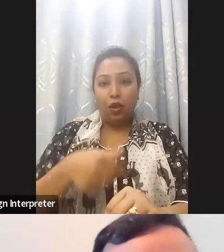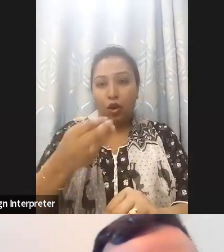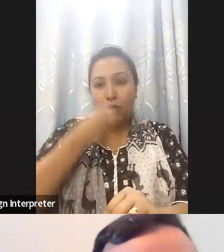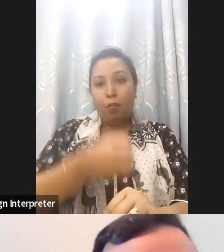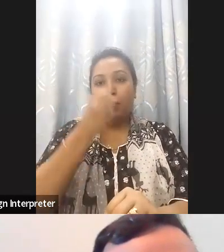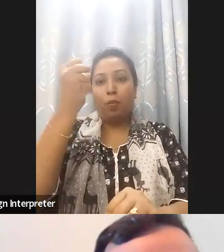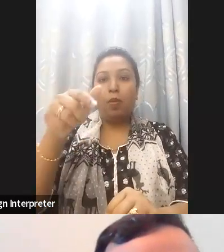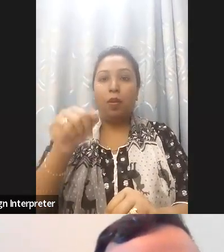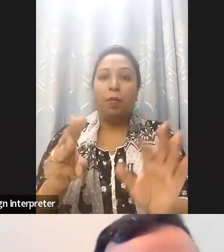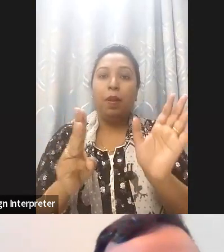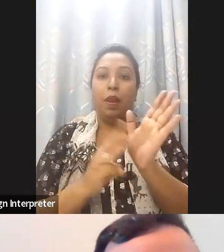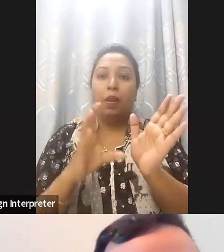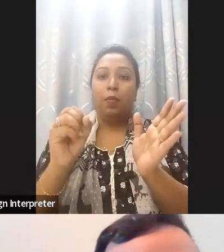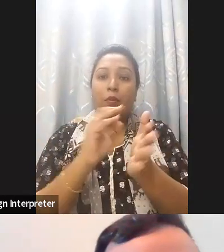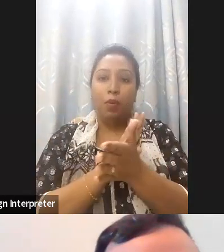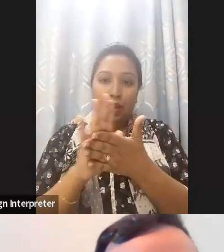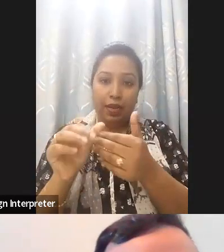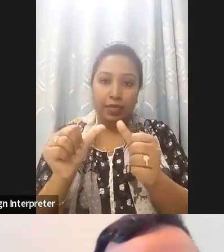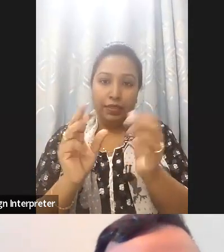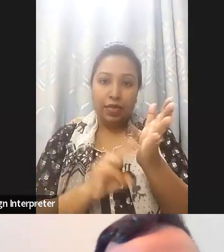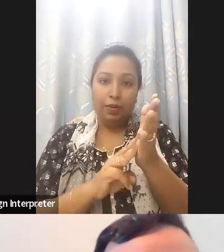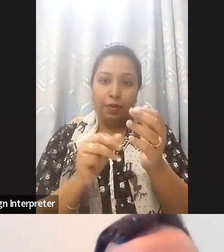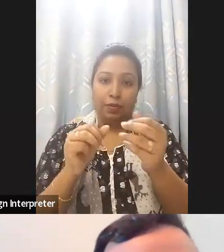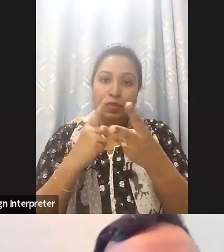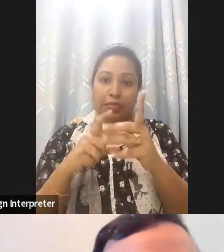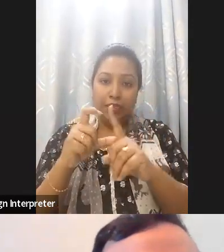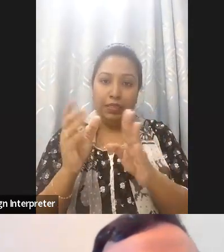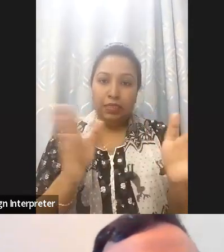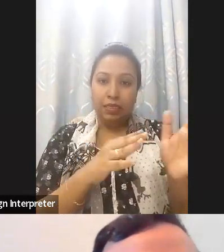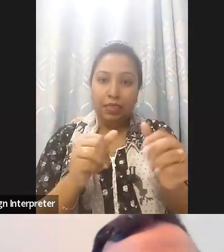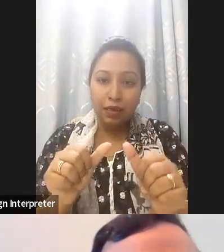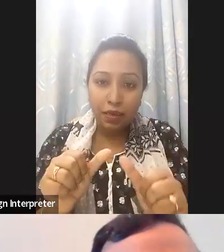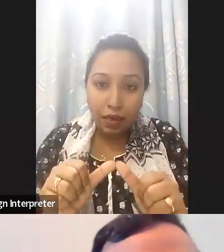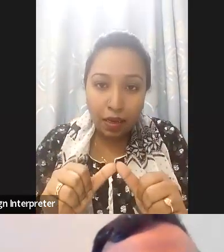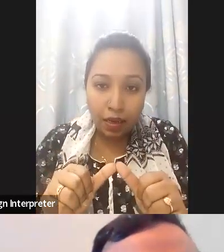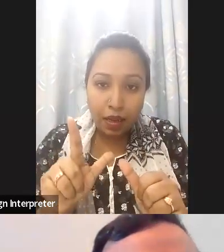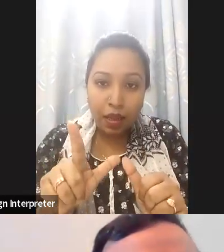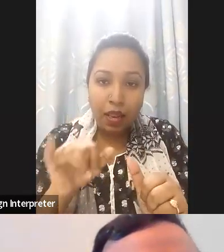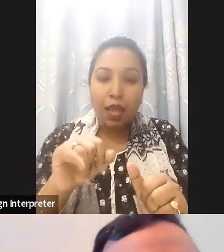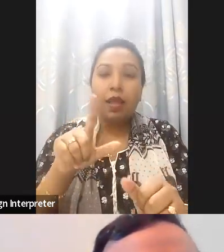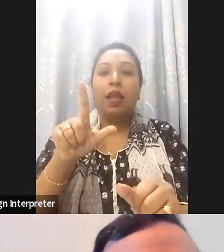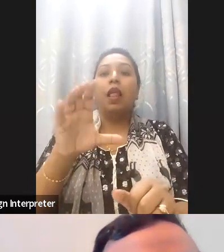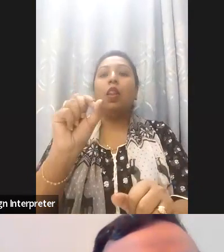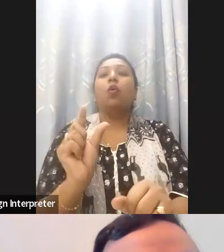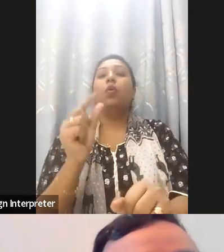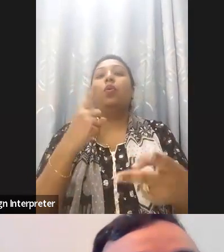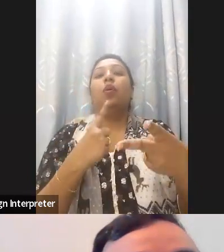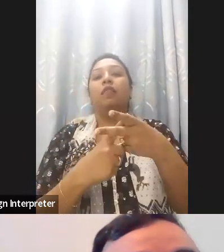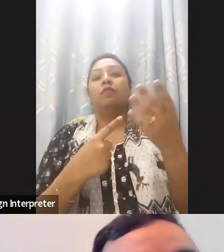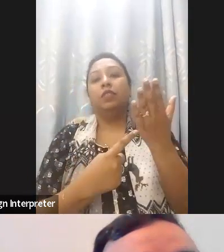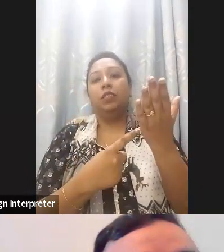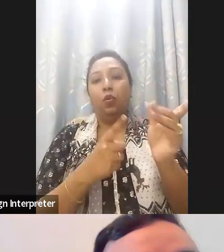Loutfy, Director of Capacity building and advocacy at G3ict. Thank you Lourdes. Good evening everyone,